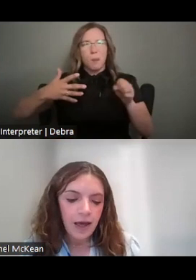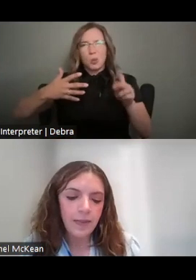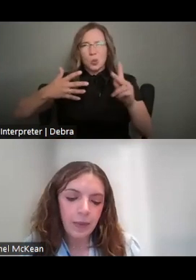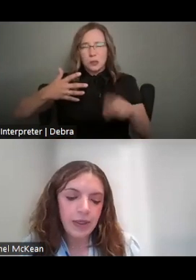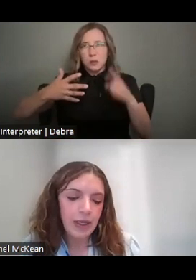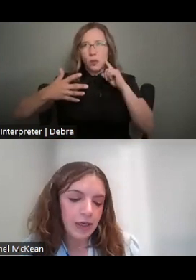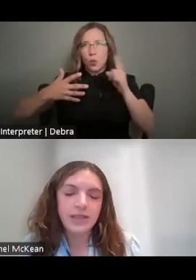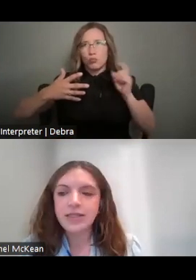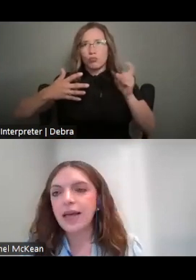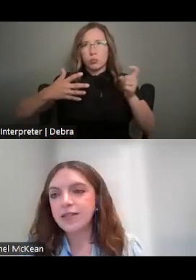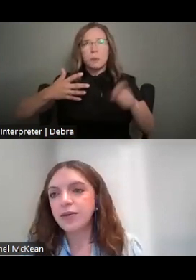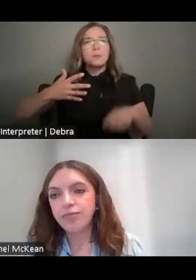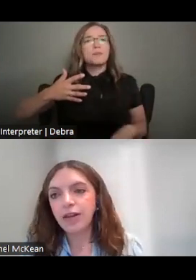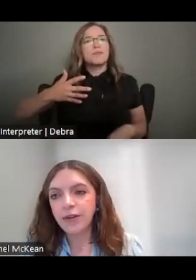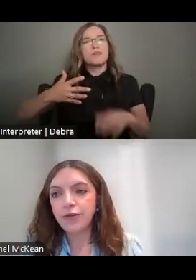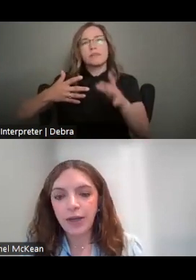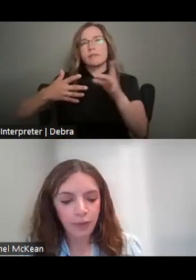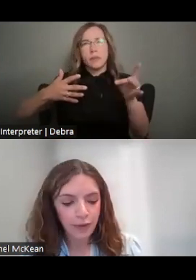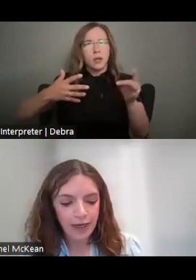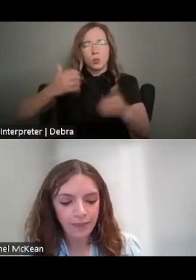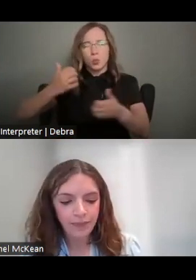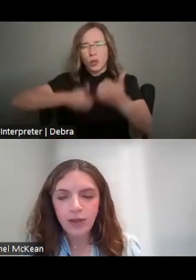YOU CAN YOU CAN SELECT THE RELEVANT GRANT PROGRAM.